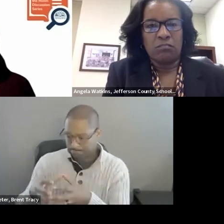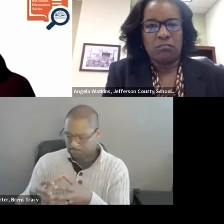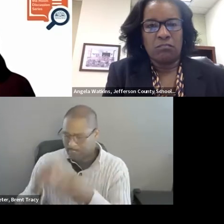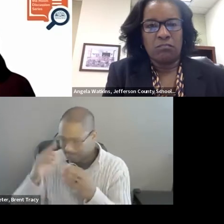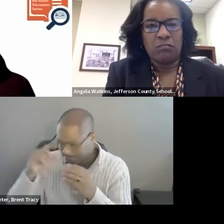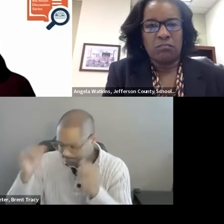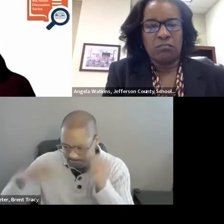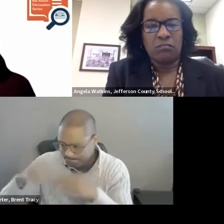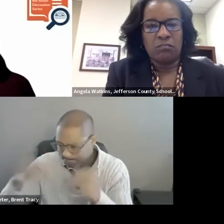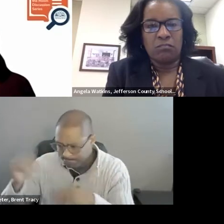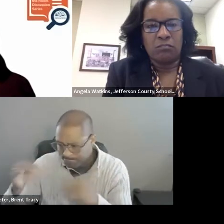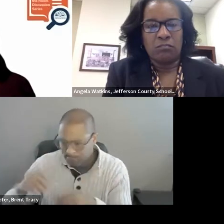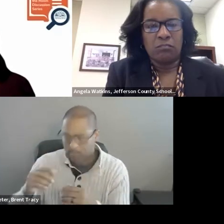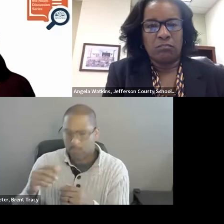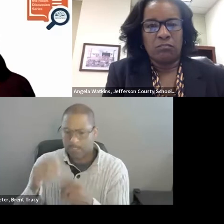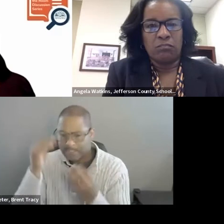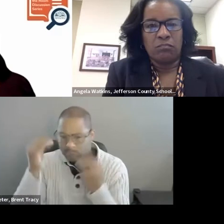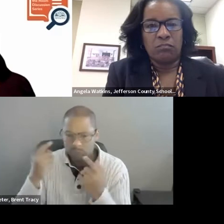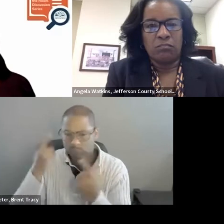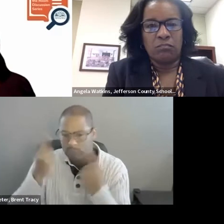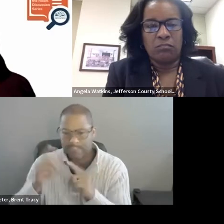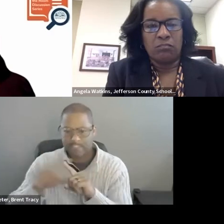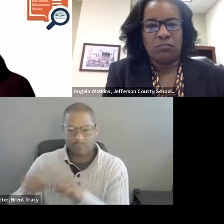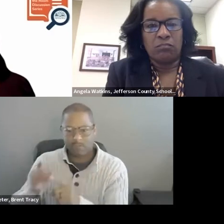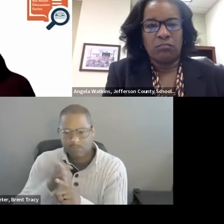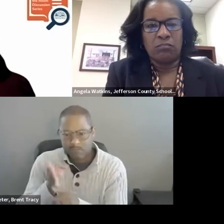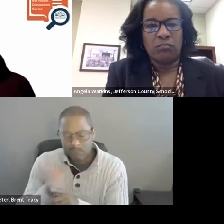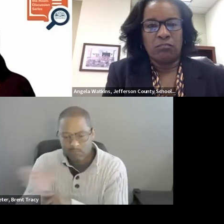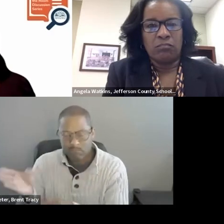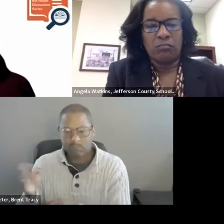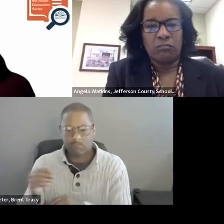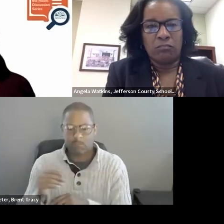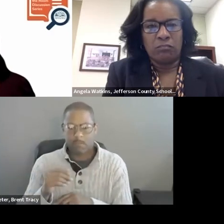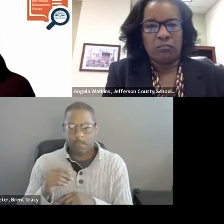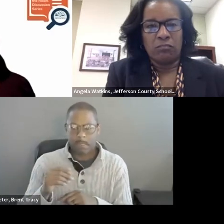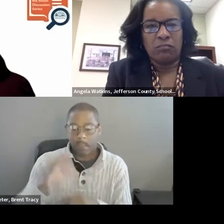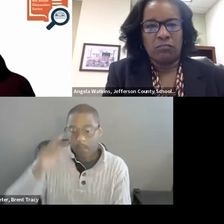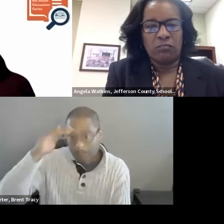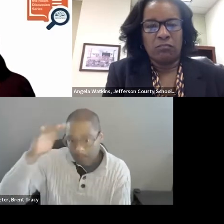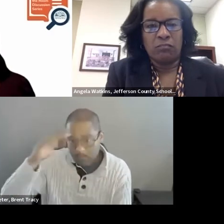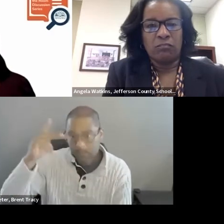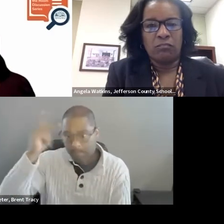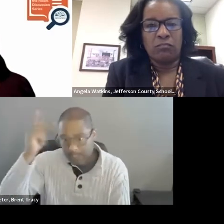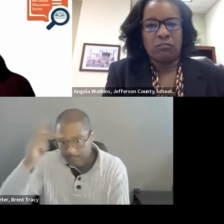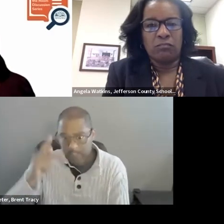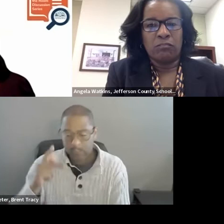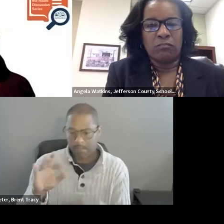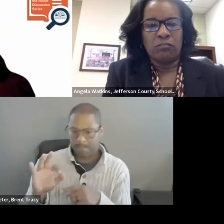what coaching should look like. Looking at the philosophy, looking at the function of the coaches, looking at the definitions